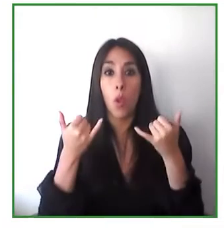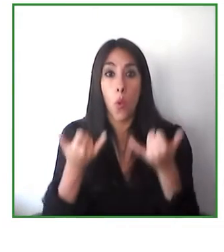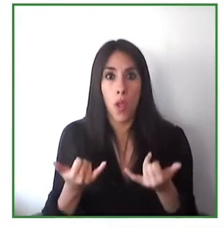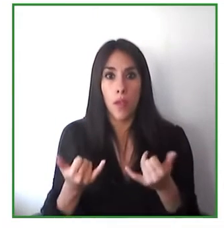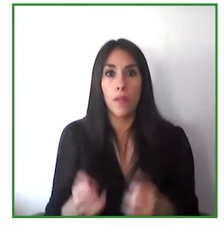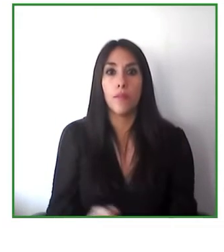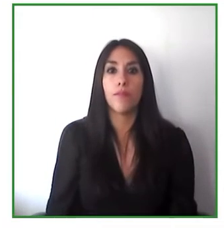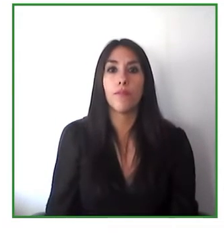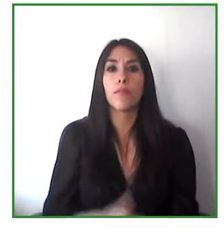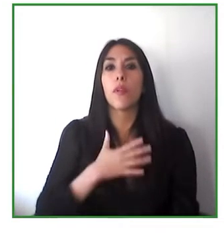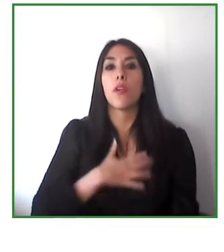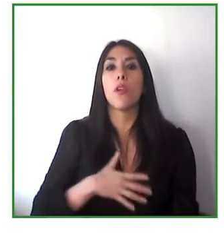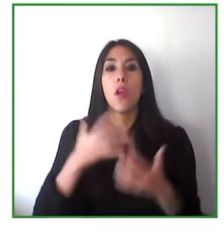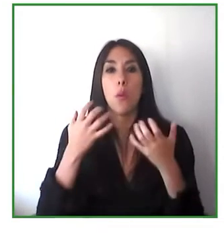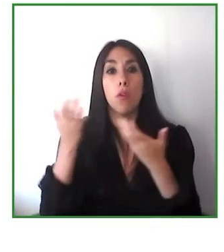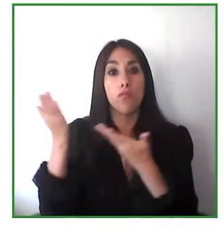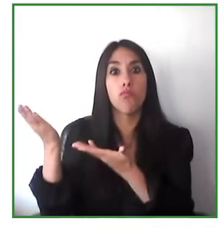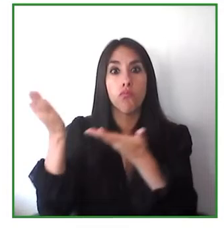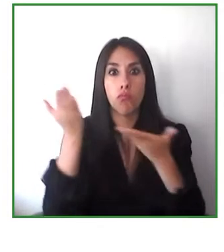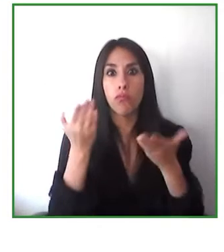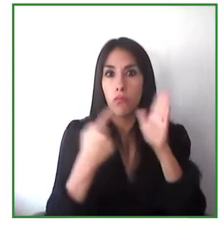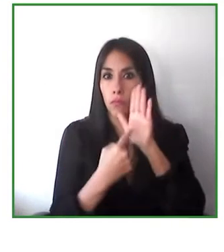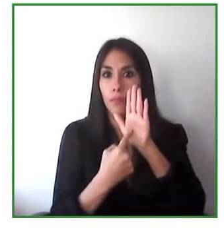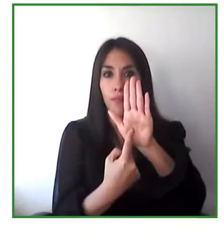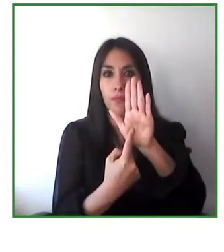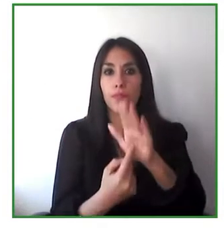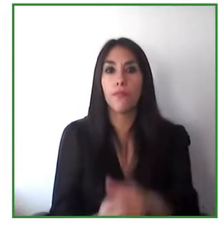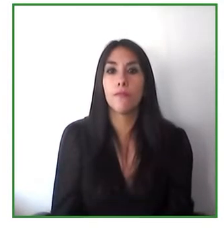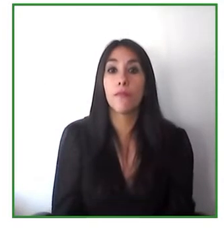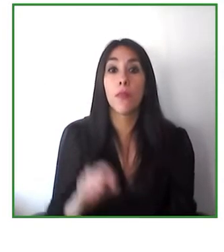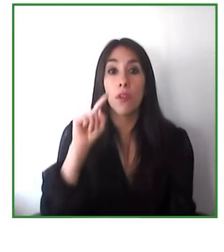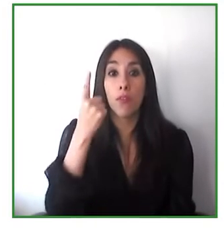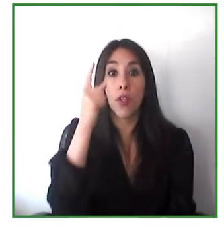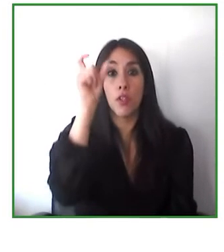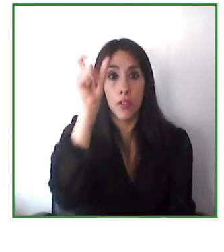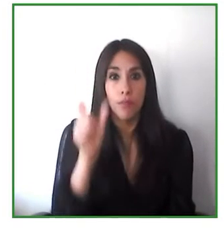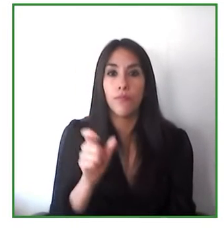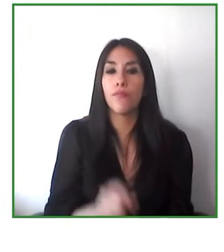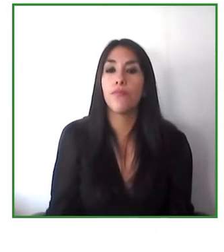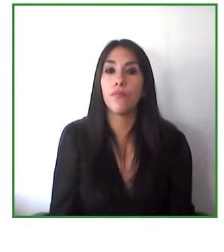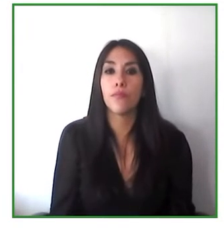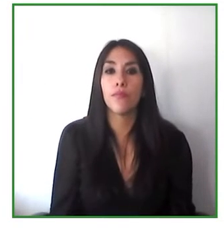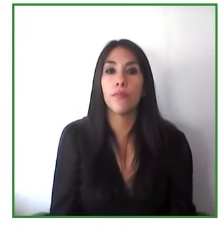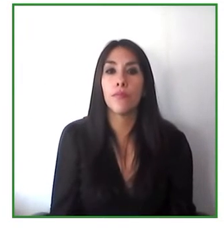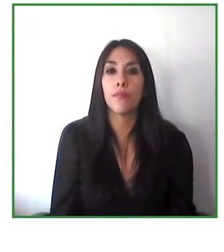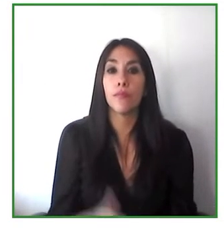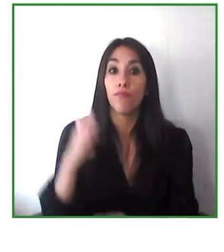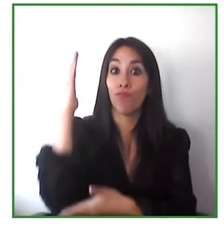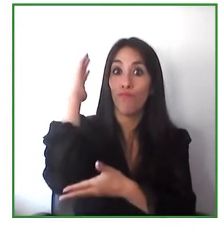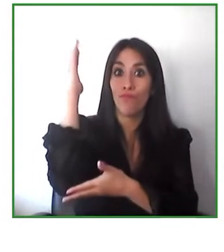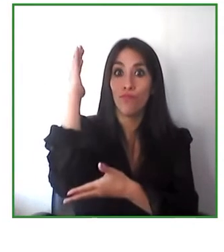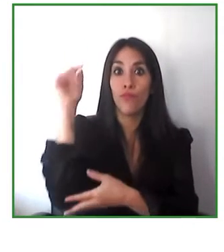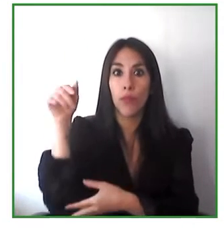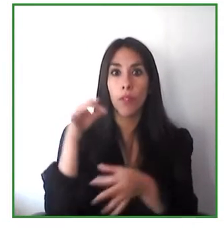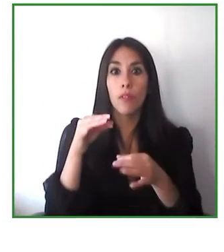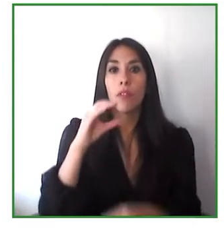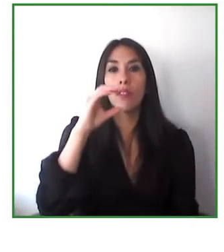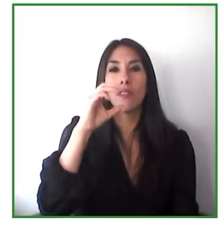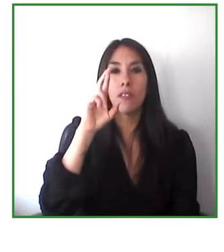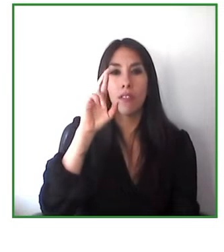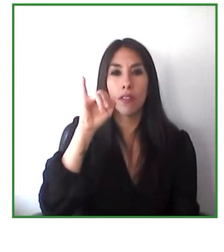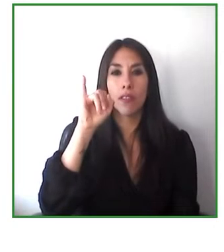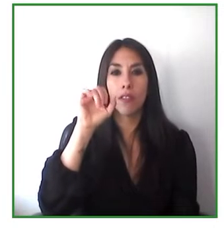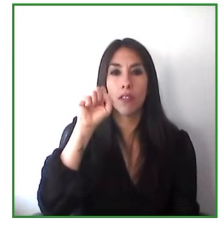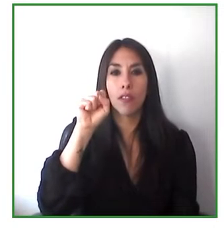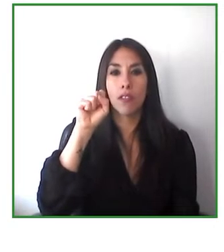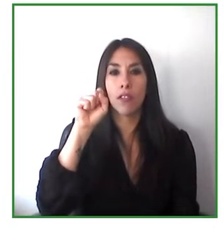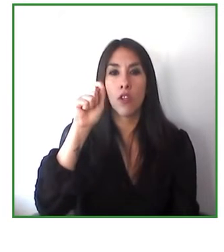give the floor to our first speaker today faustino cuadrado